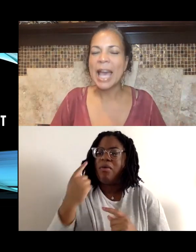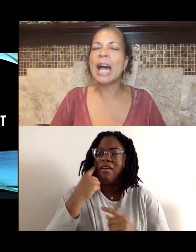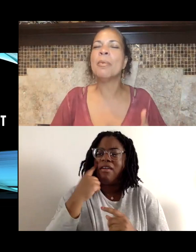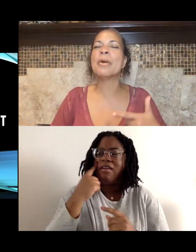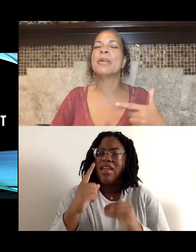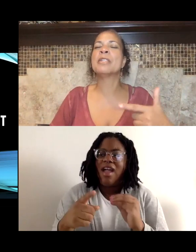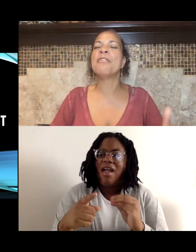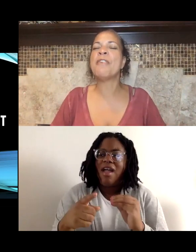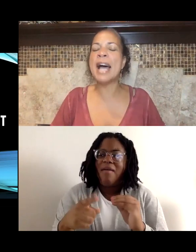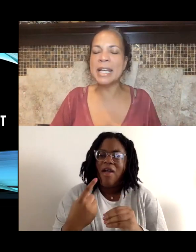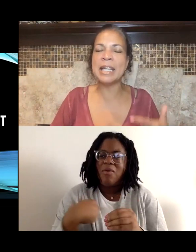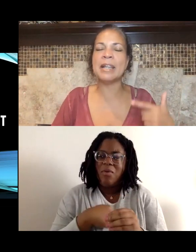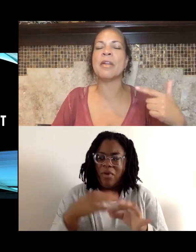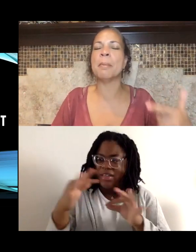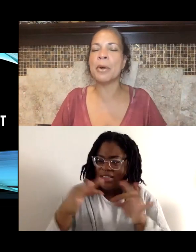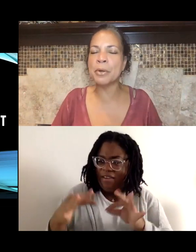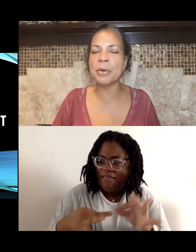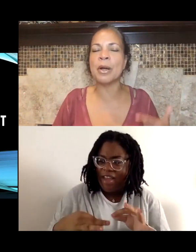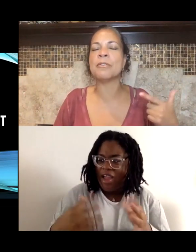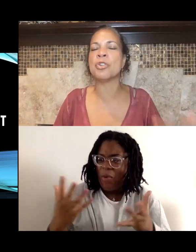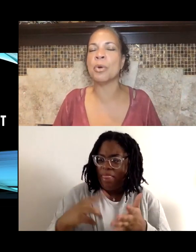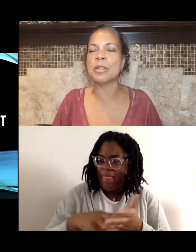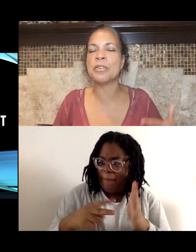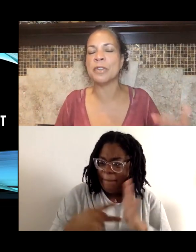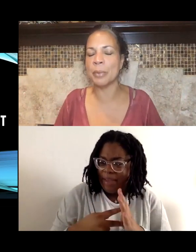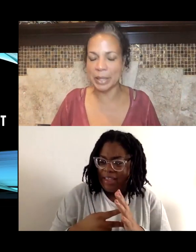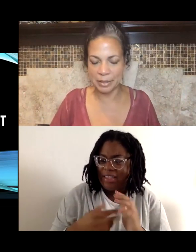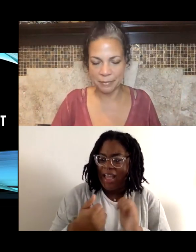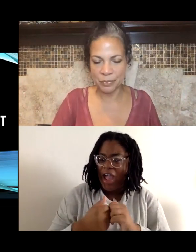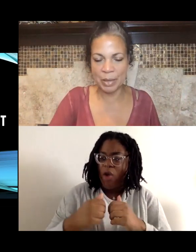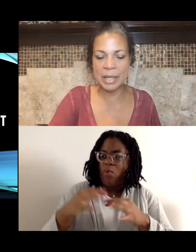How we're defining the murder of George Floyd, right.